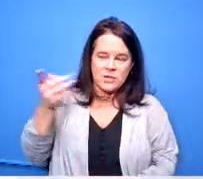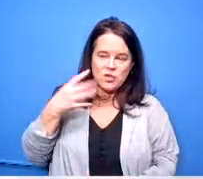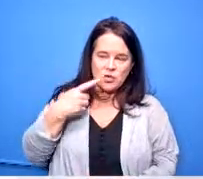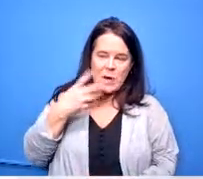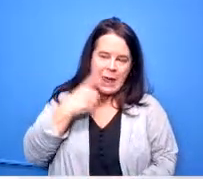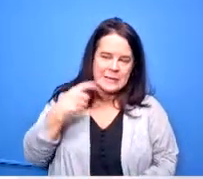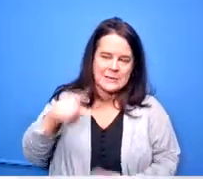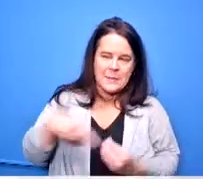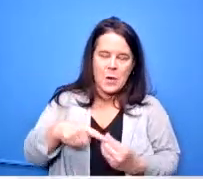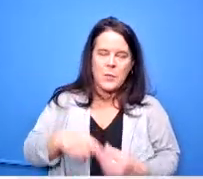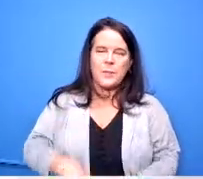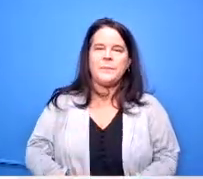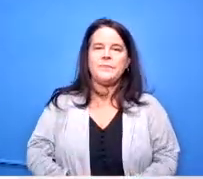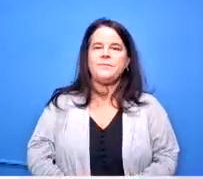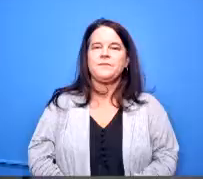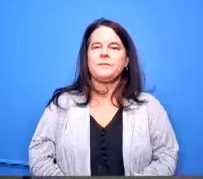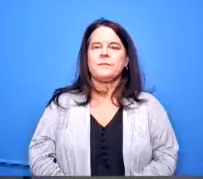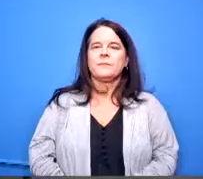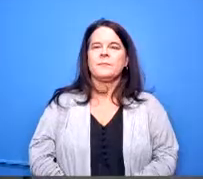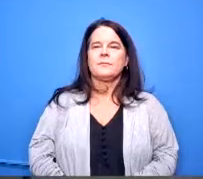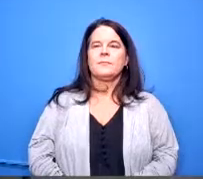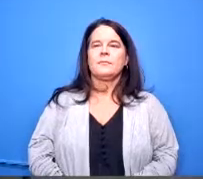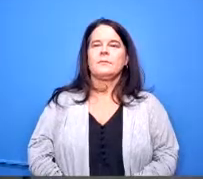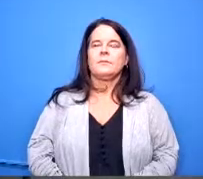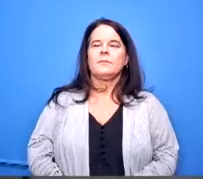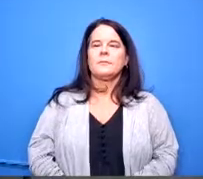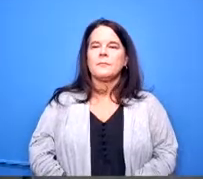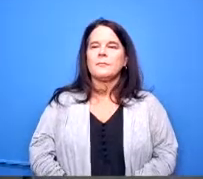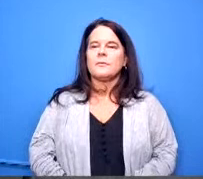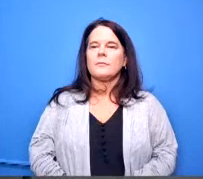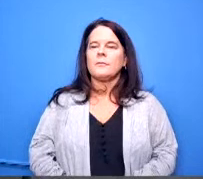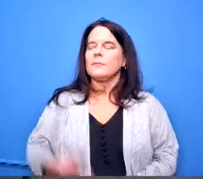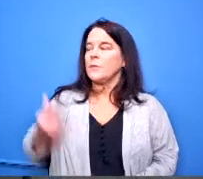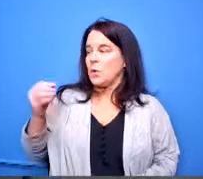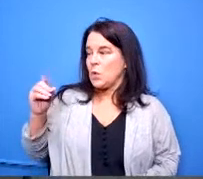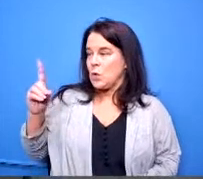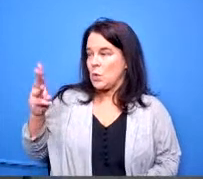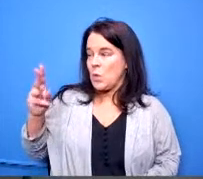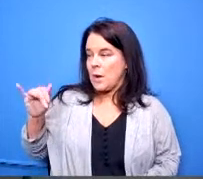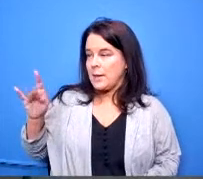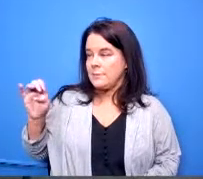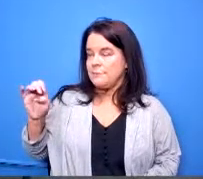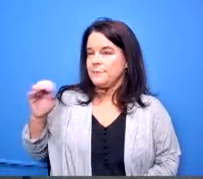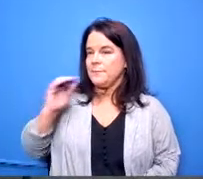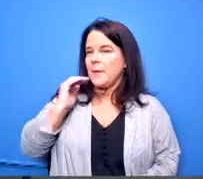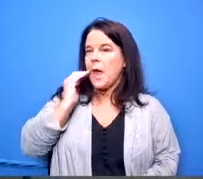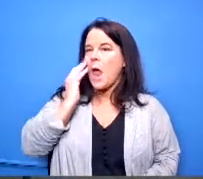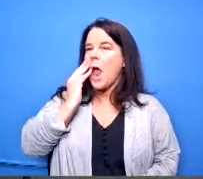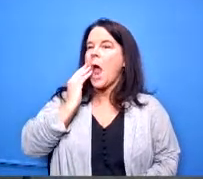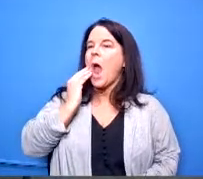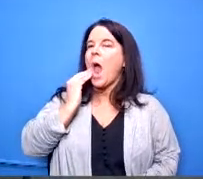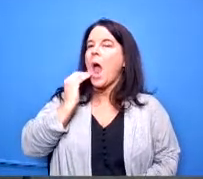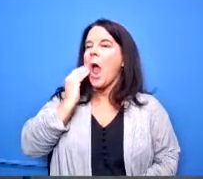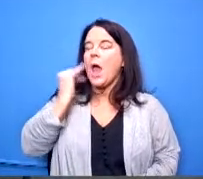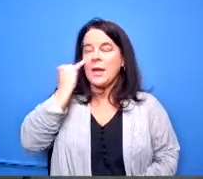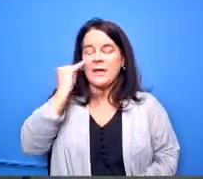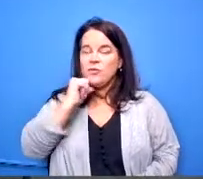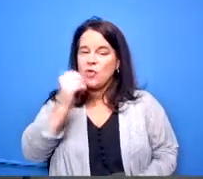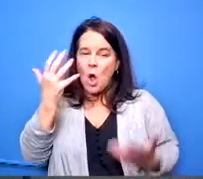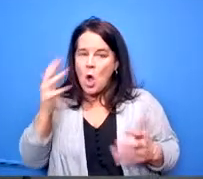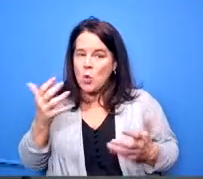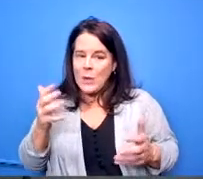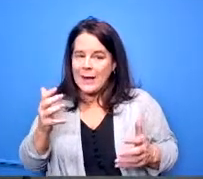any other questions dr goodwin if you guys aren't already doing it when you put out the ccp